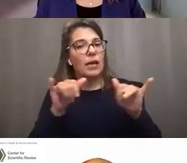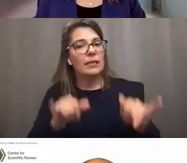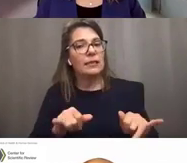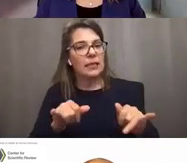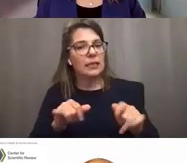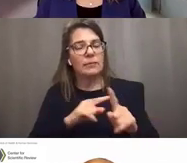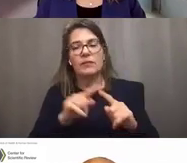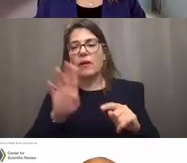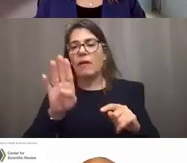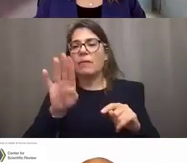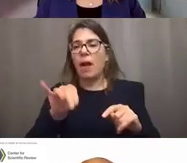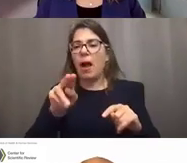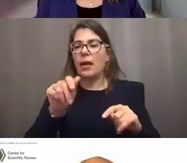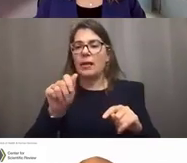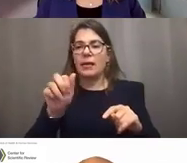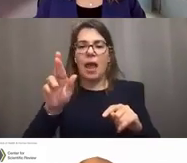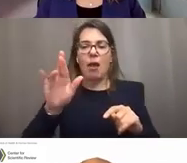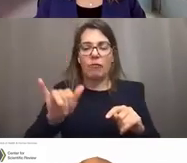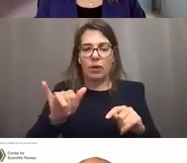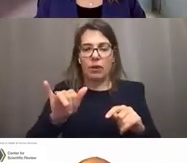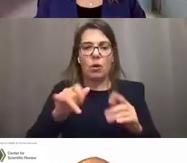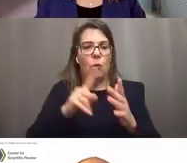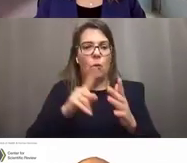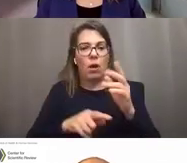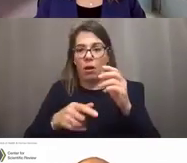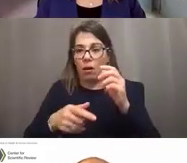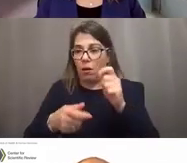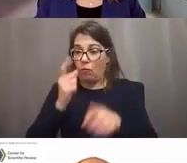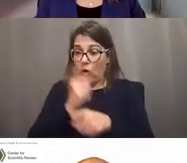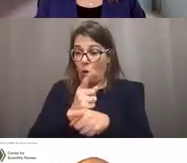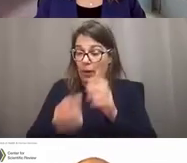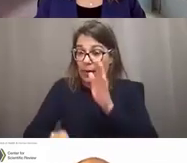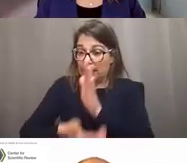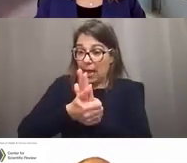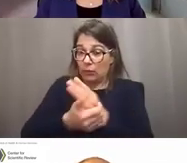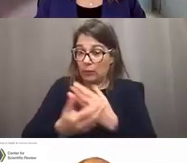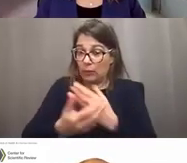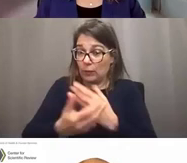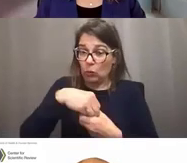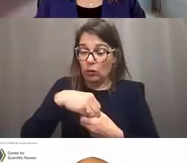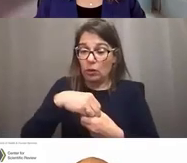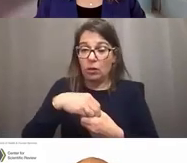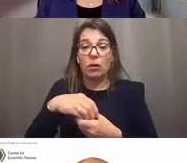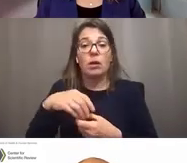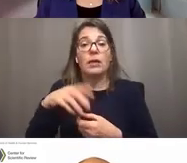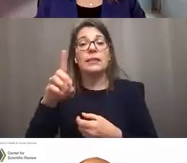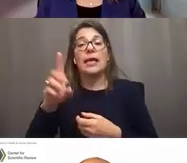like was appropriate attachments included. In DRR, we looked at the text in the attachments,